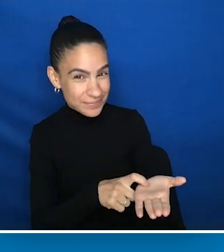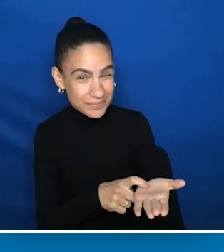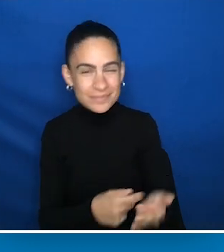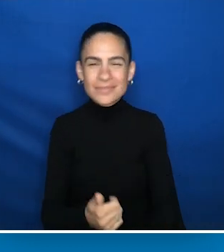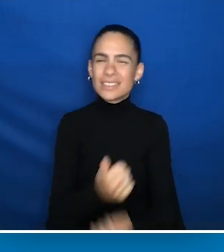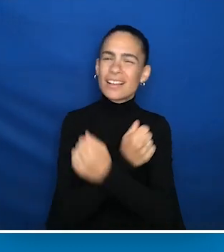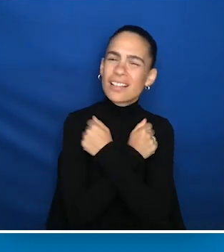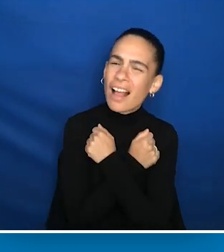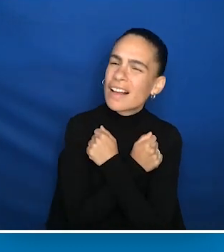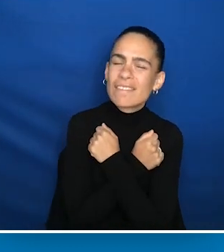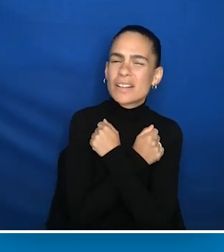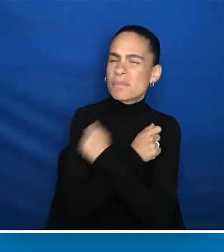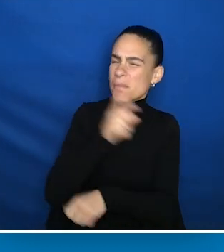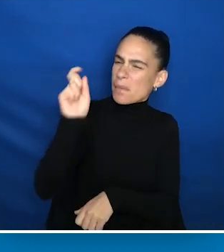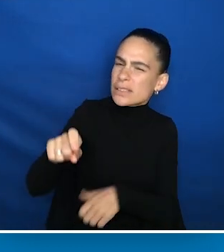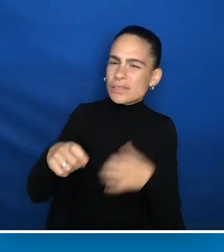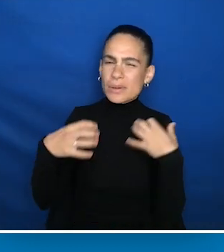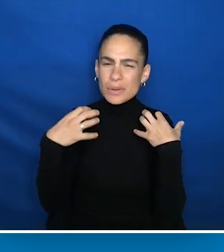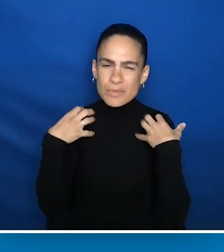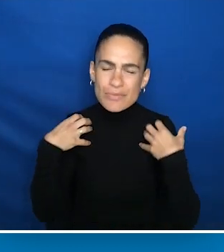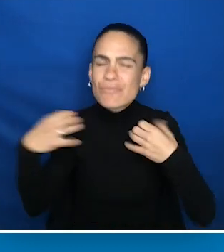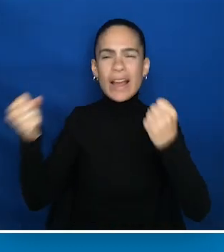dies in carelessness, and hides in simple gestures.